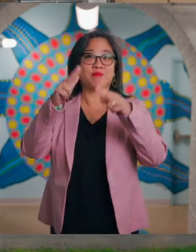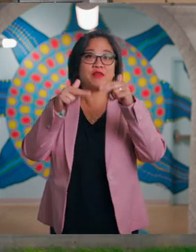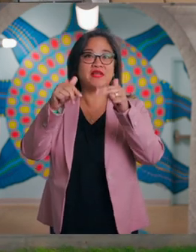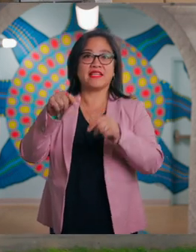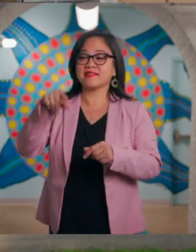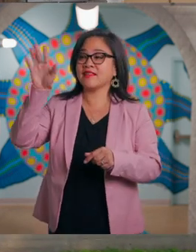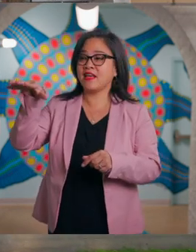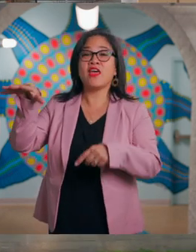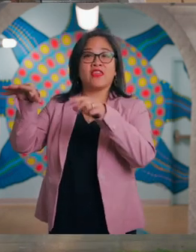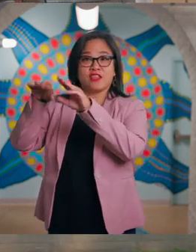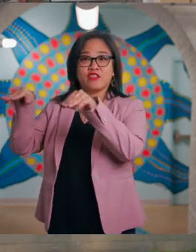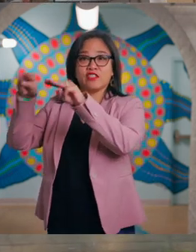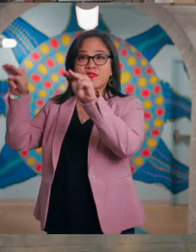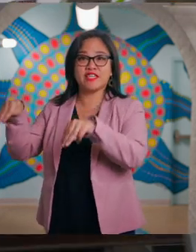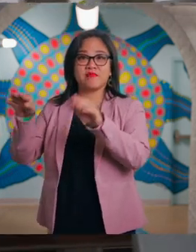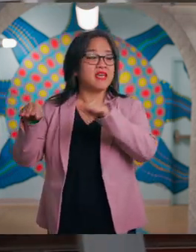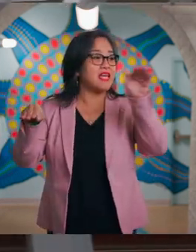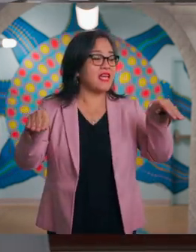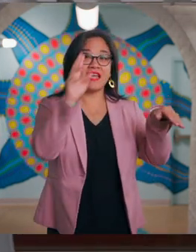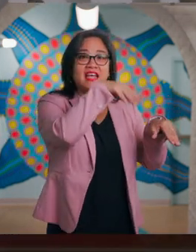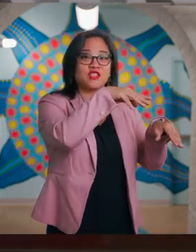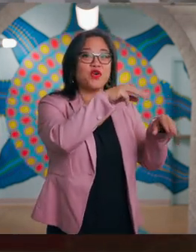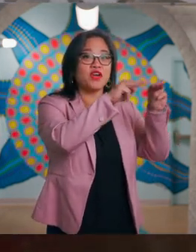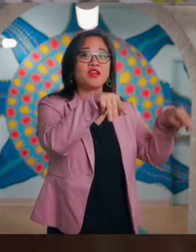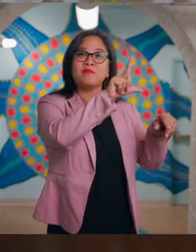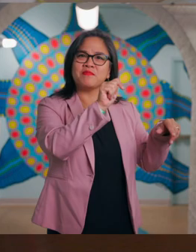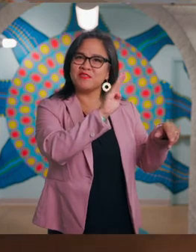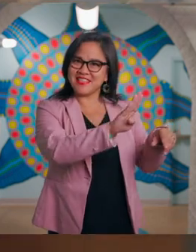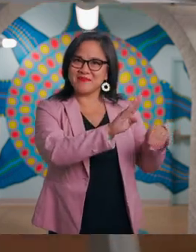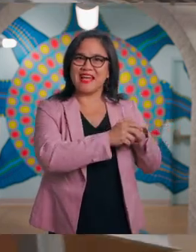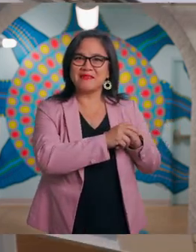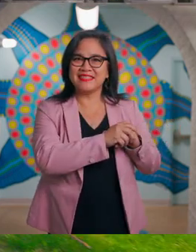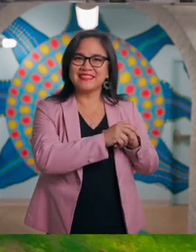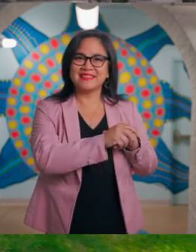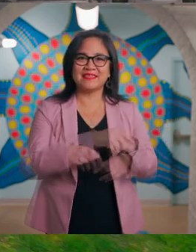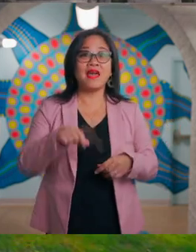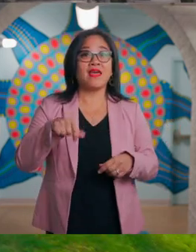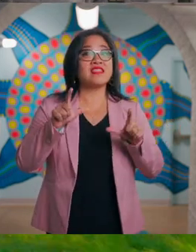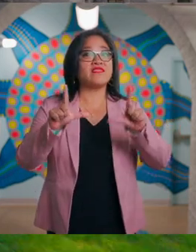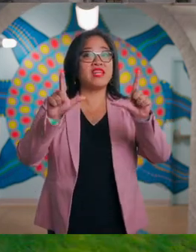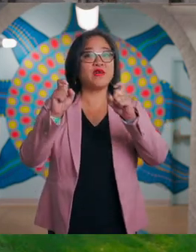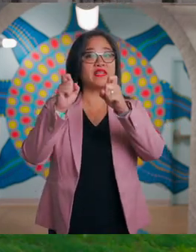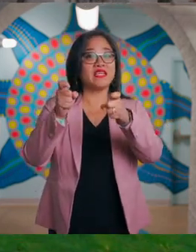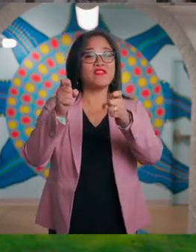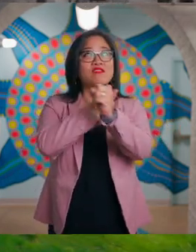buildings - the Children's Museum and next door, MuseumLab. This video will give you